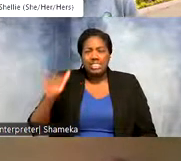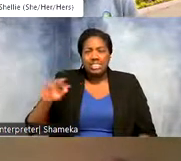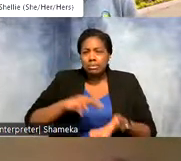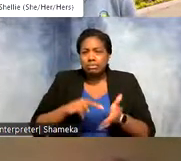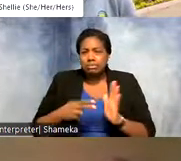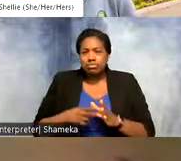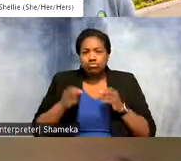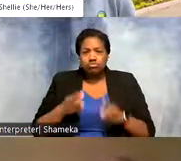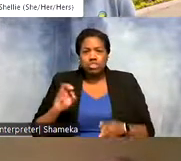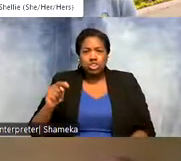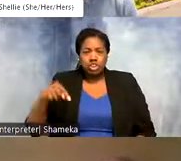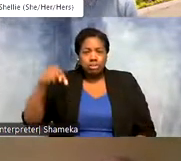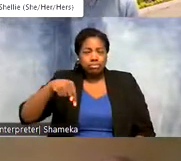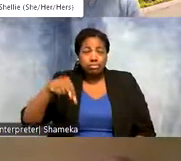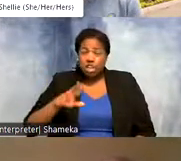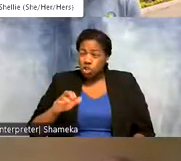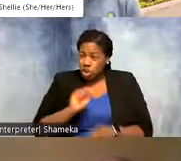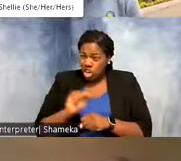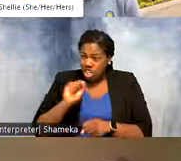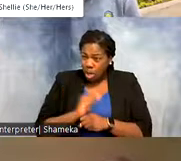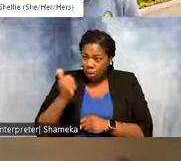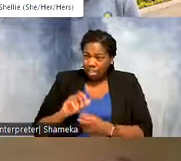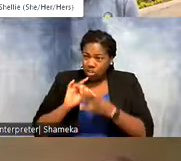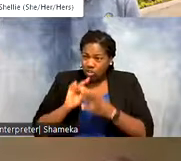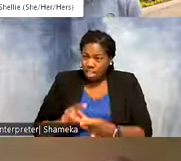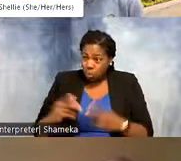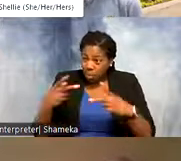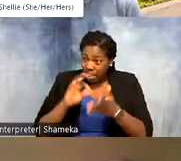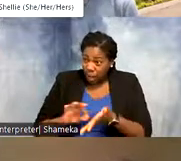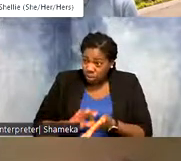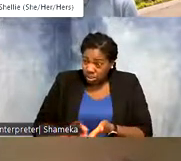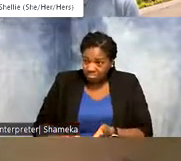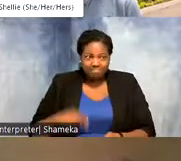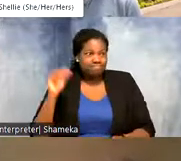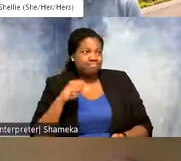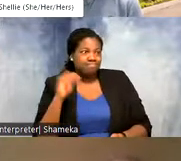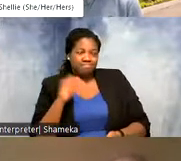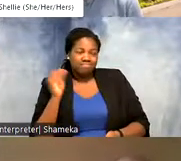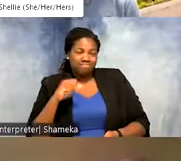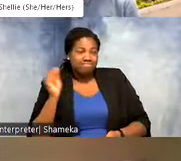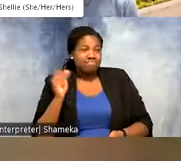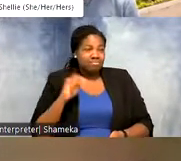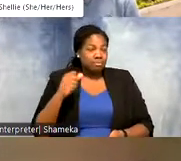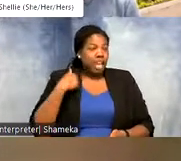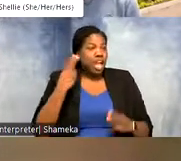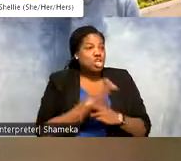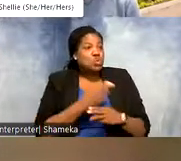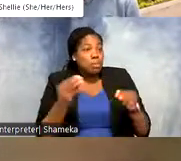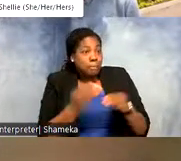Now does your job have anything to do with counting? >>Allie: Yes it does. So I use math, data,